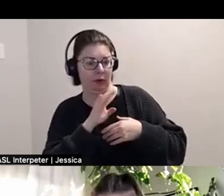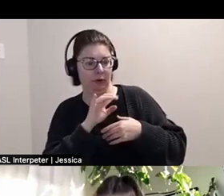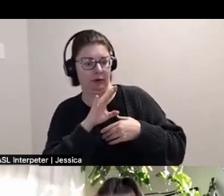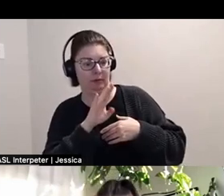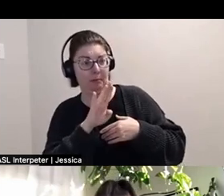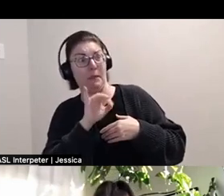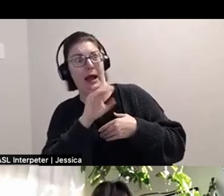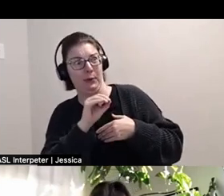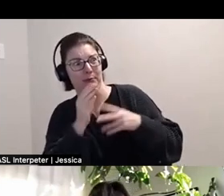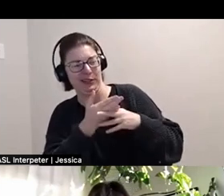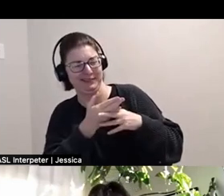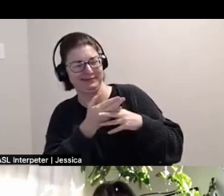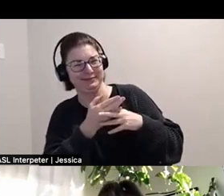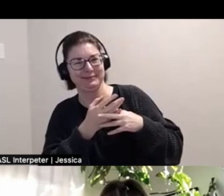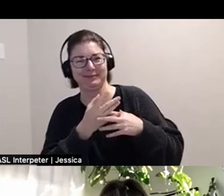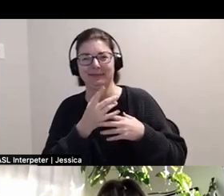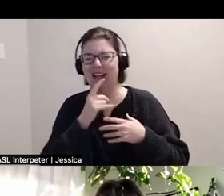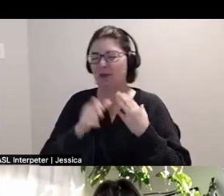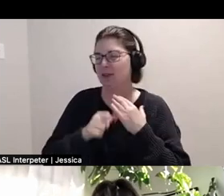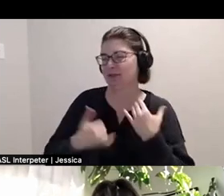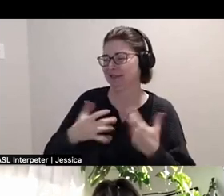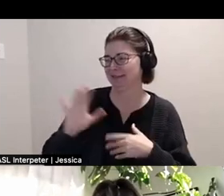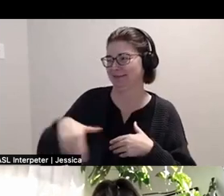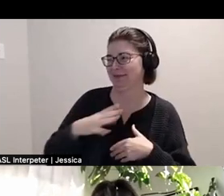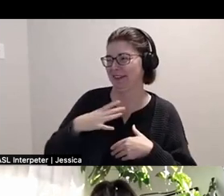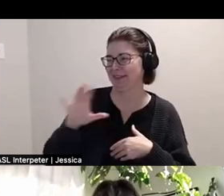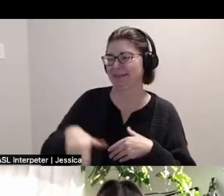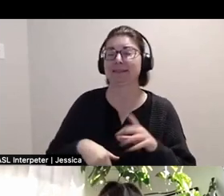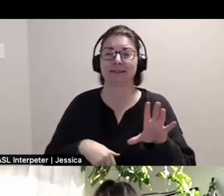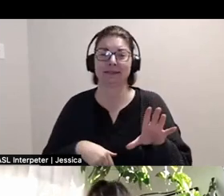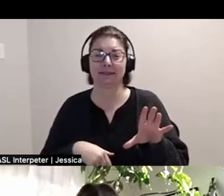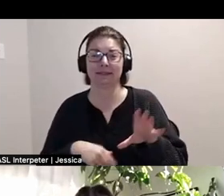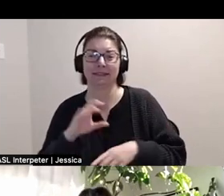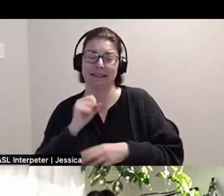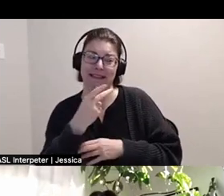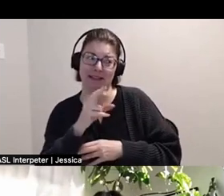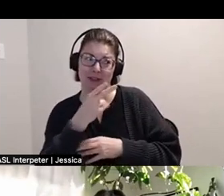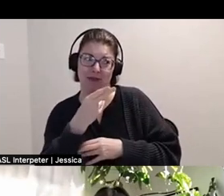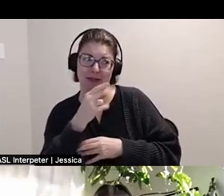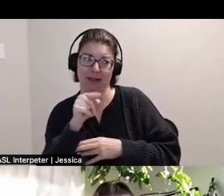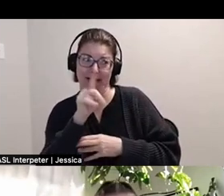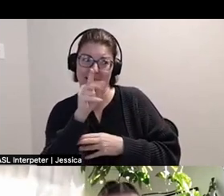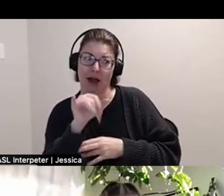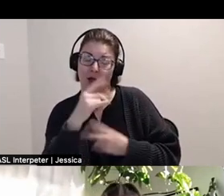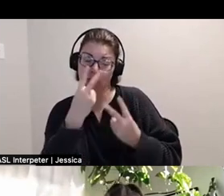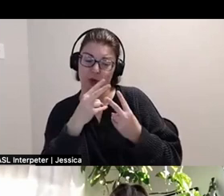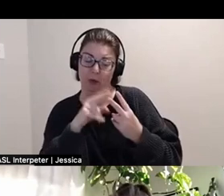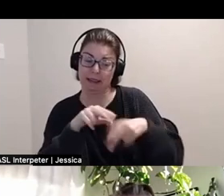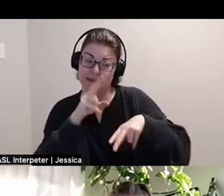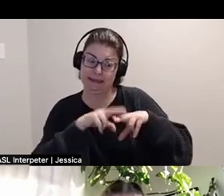Harmeet: *laughs* No you're good. I don't need to shit right now. Sarah-Tai: There's one thing I care about besides seating. It's a bio break. Okay, thank you Harmeet.